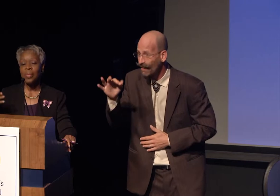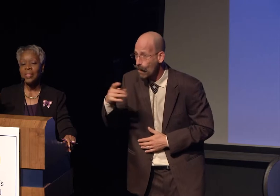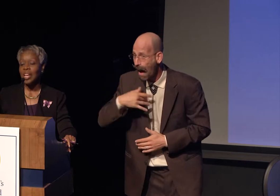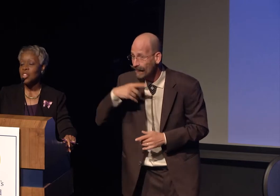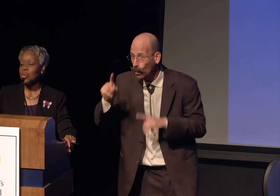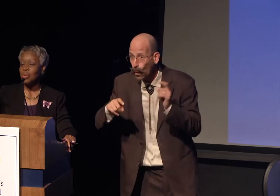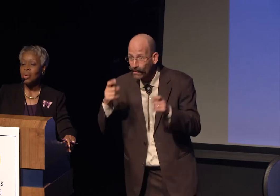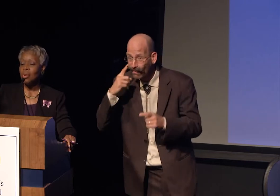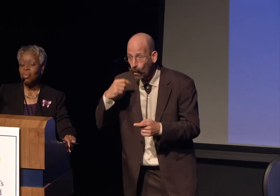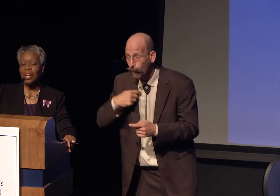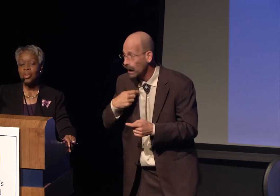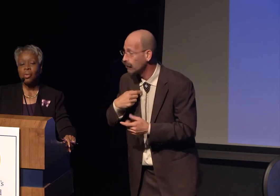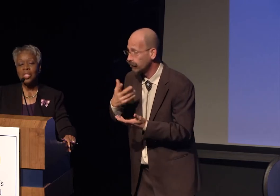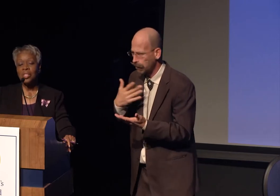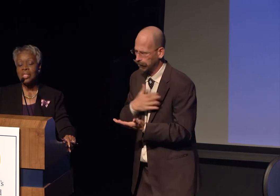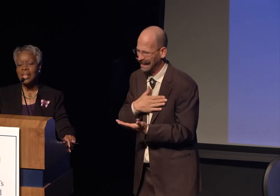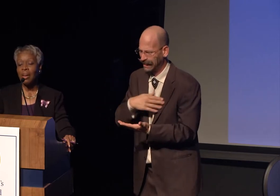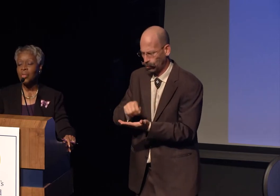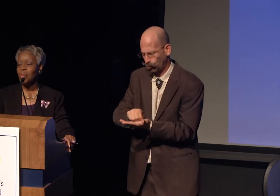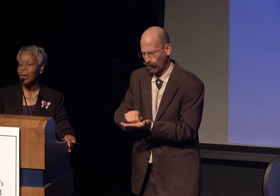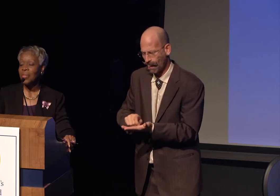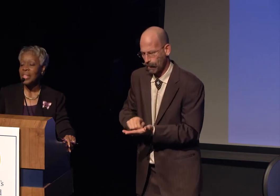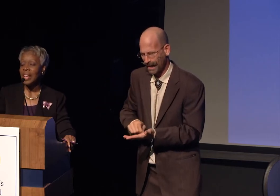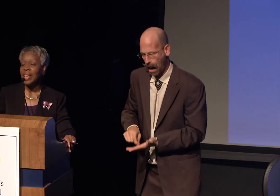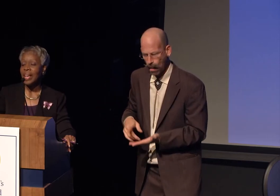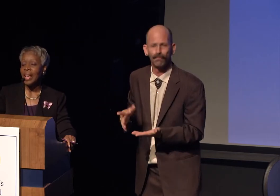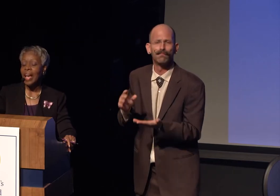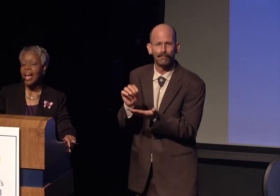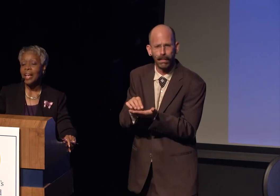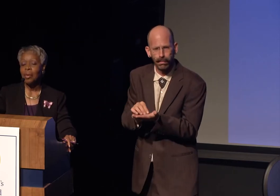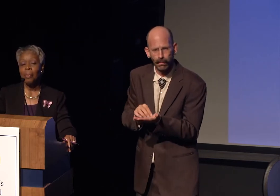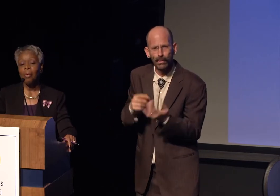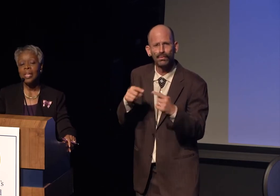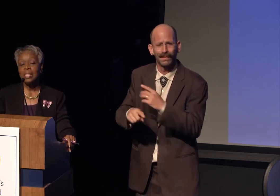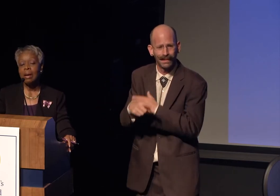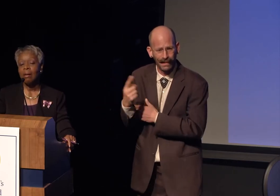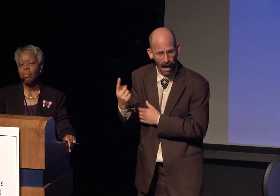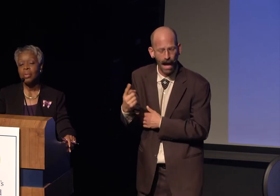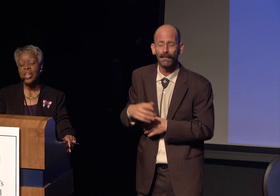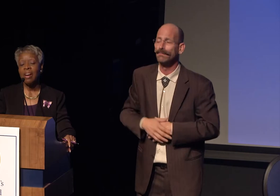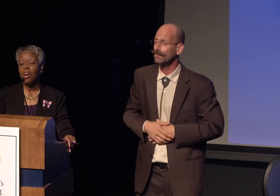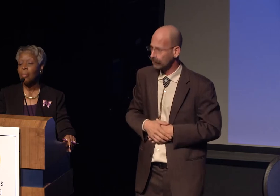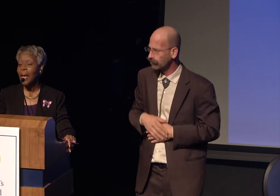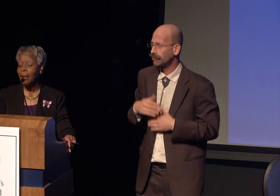that you write your questions down throughout the day and at a point, when we have our panel,